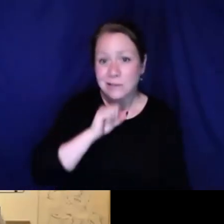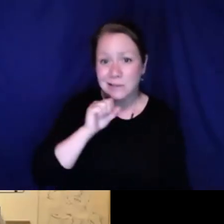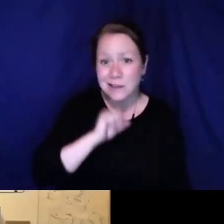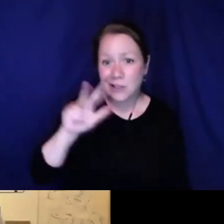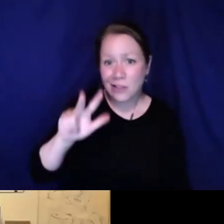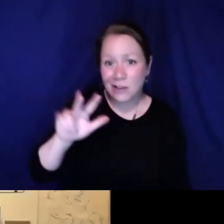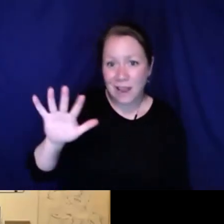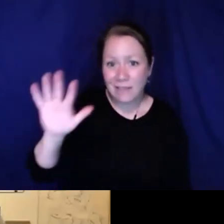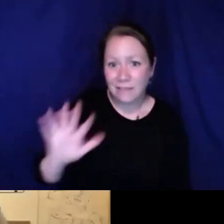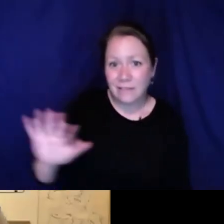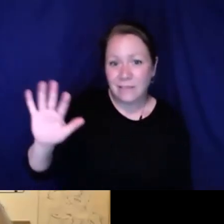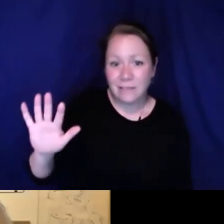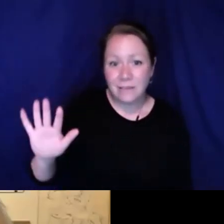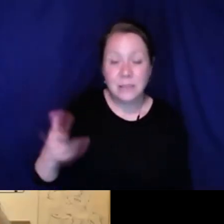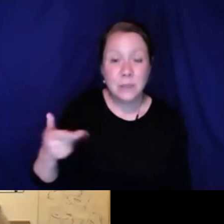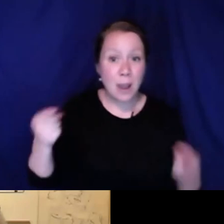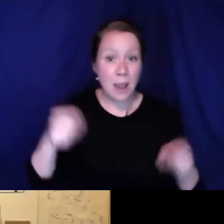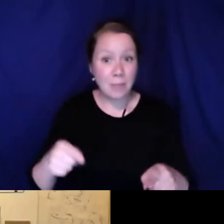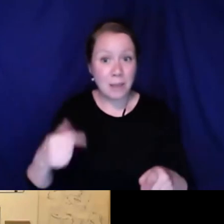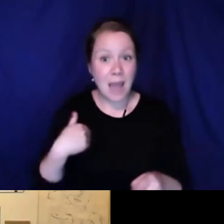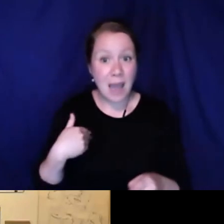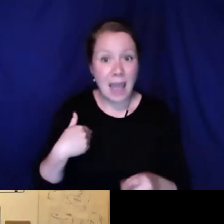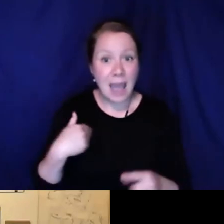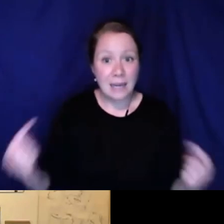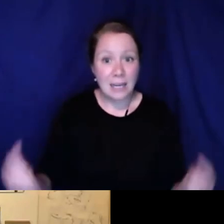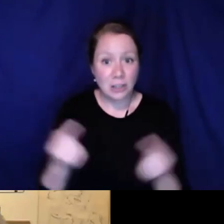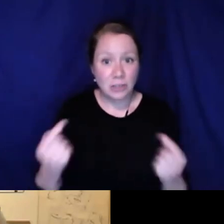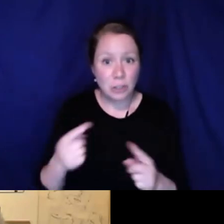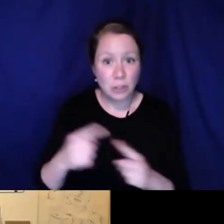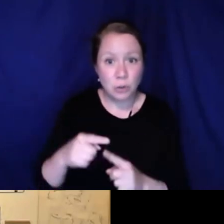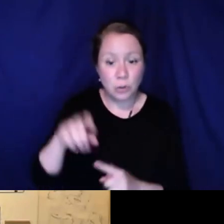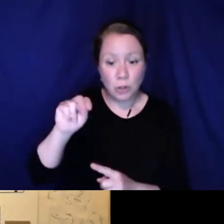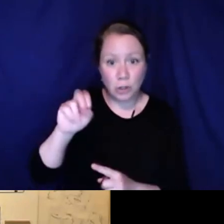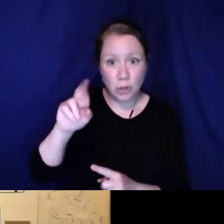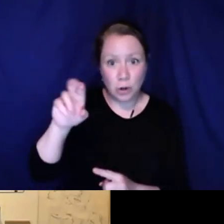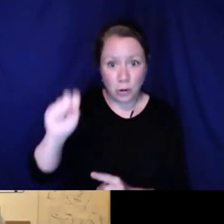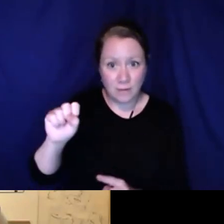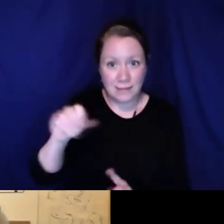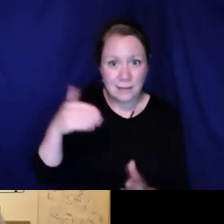was about 35 years old when I got injured and it left me with an